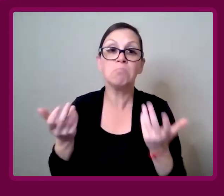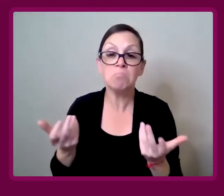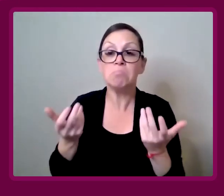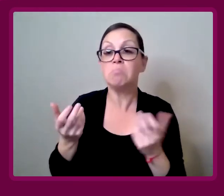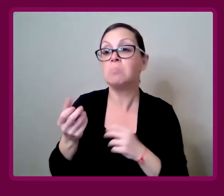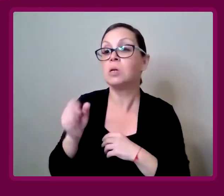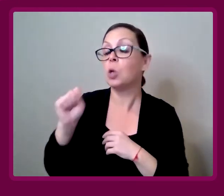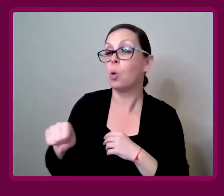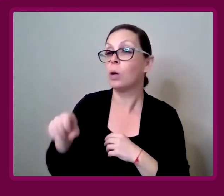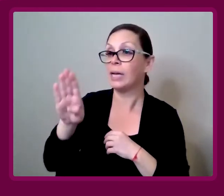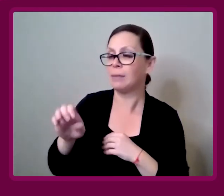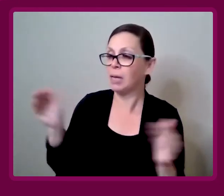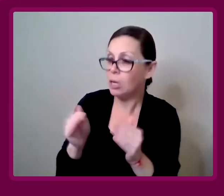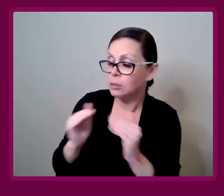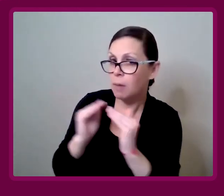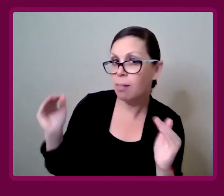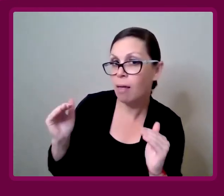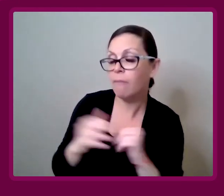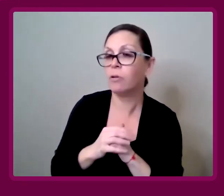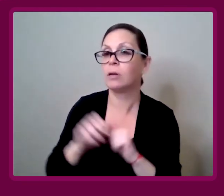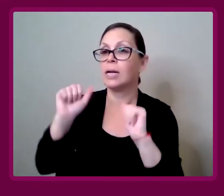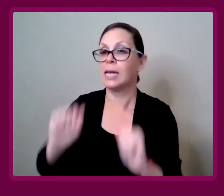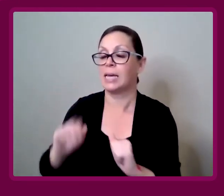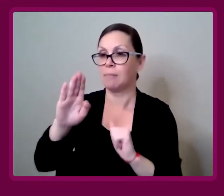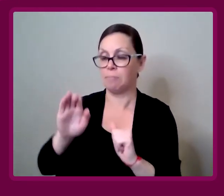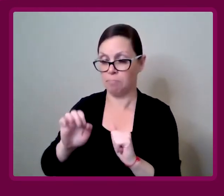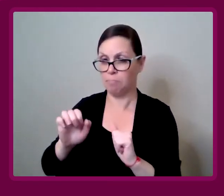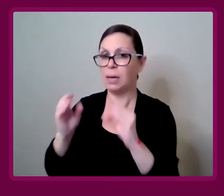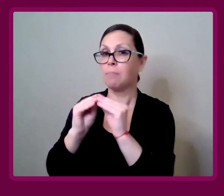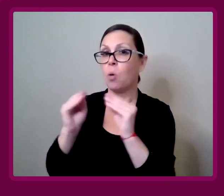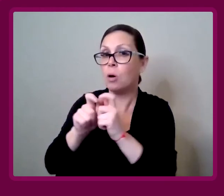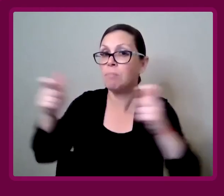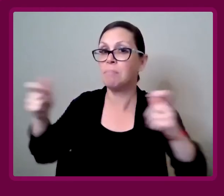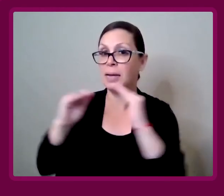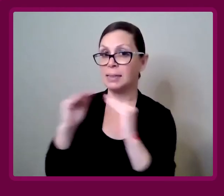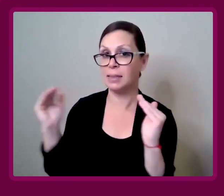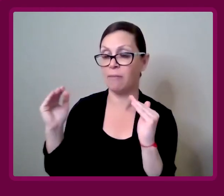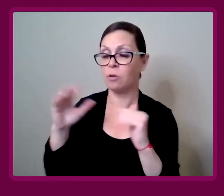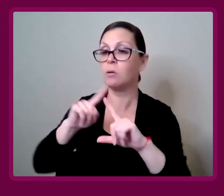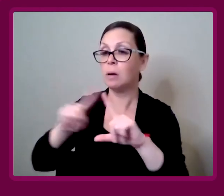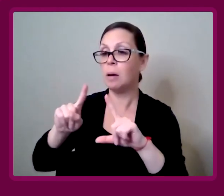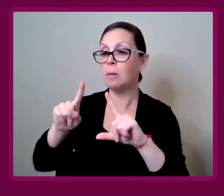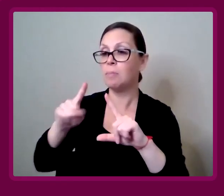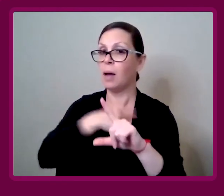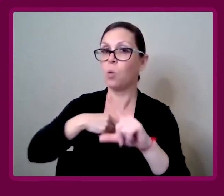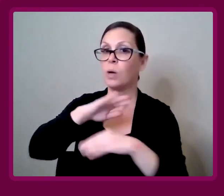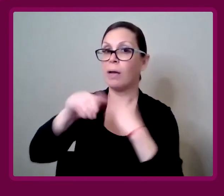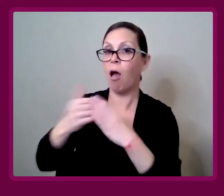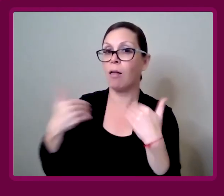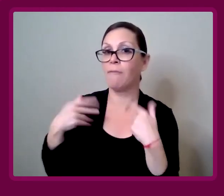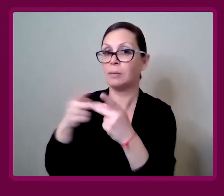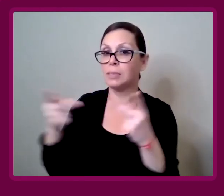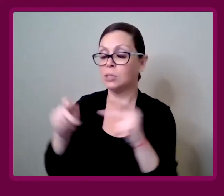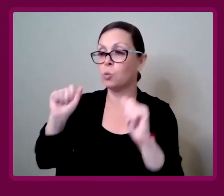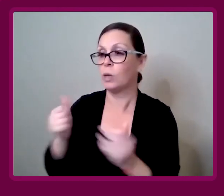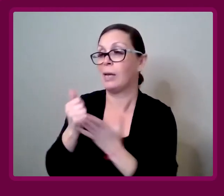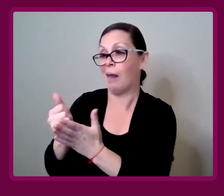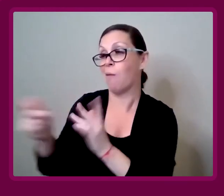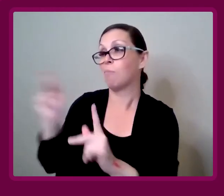It could be on a very small level. It could be on a much larger level. We've all got a position that we can help people.